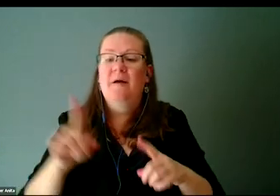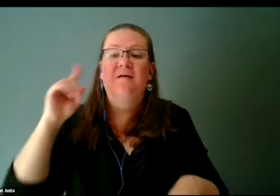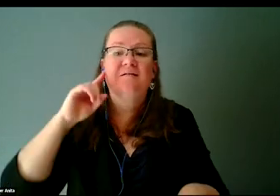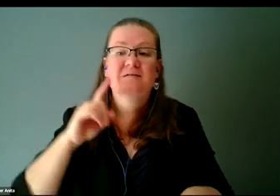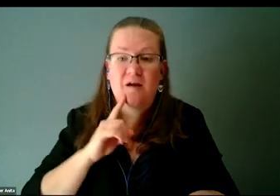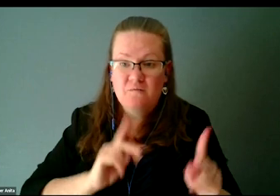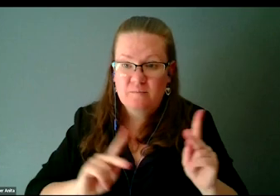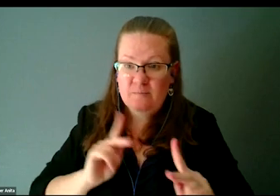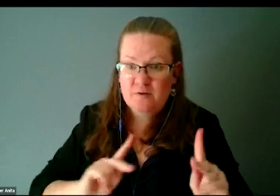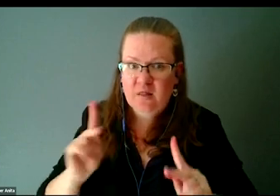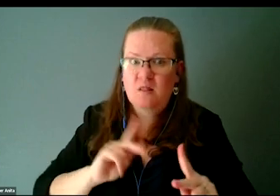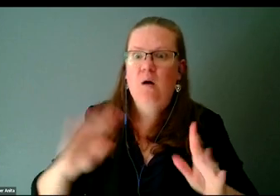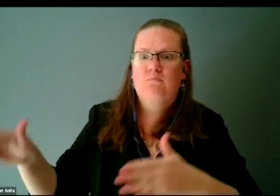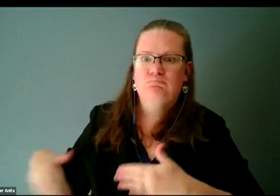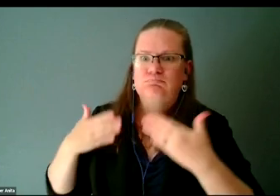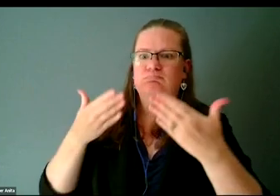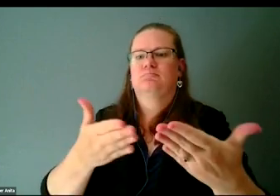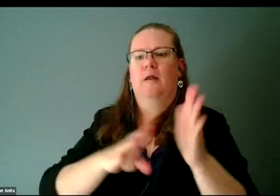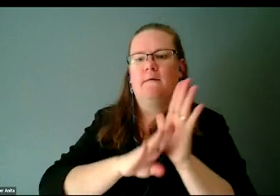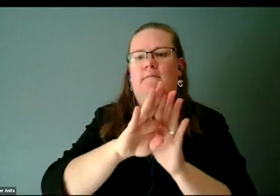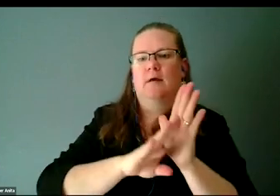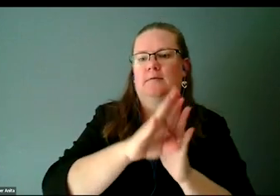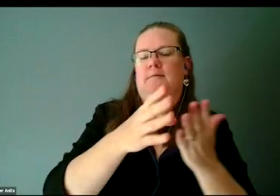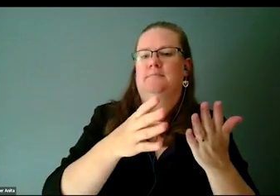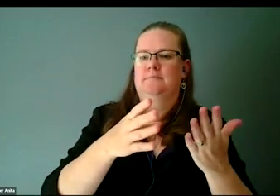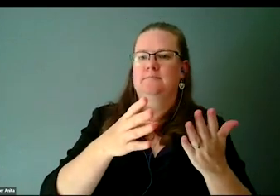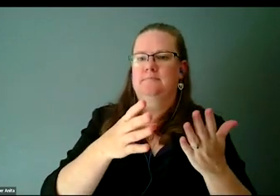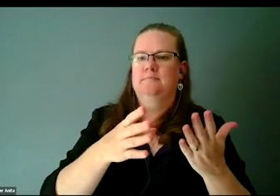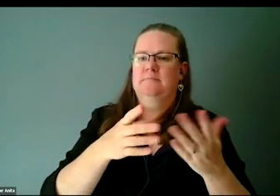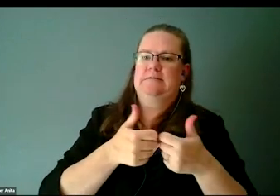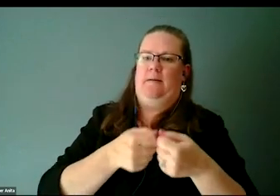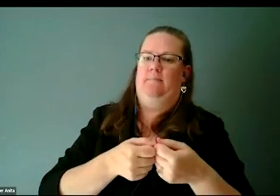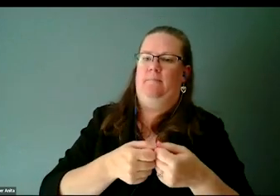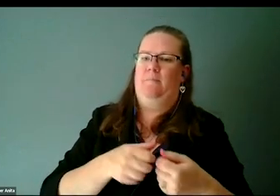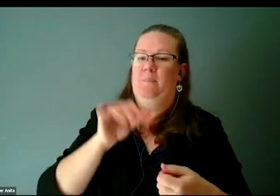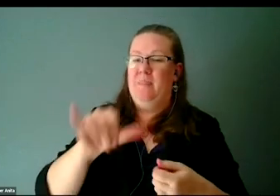about text messaging. It's called the curb-cut effect. It's called the fact